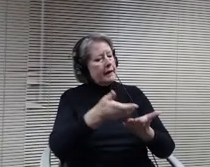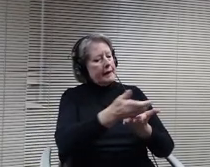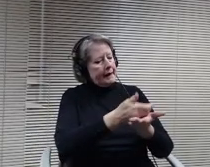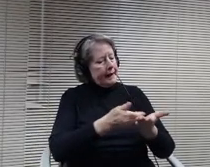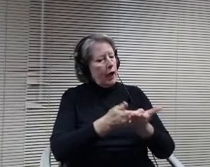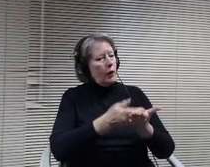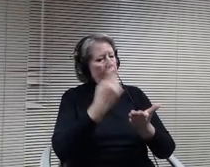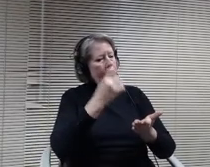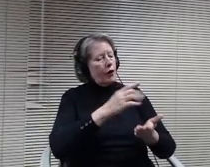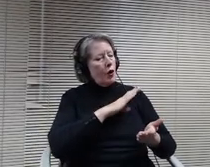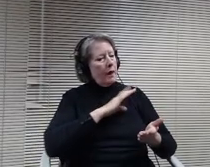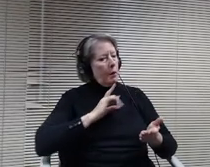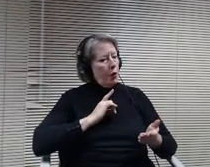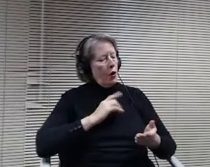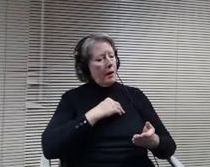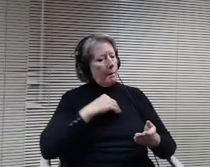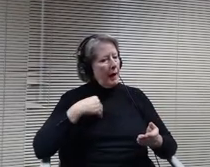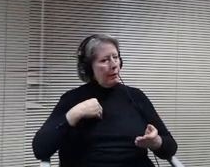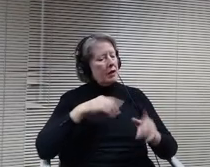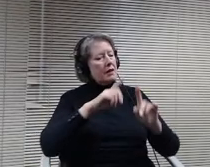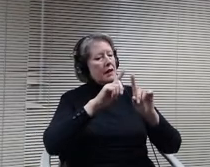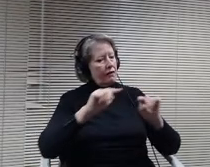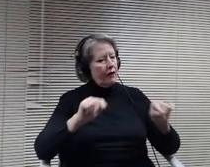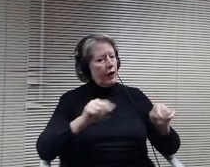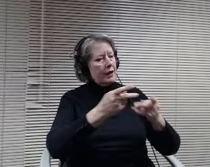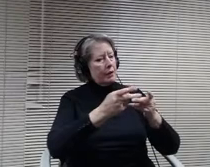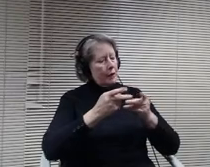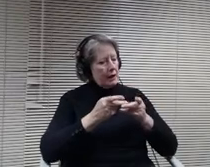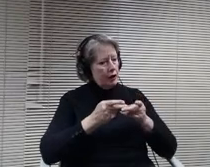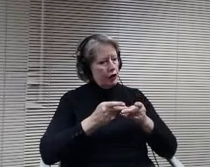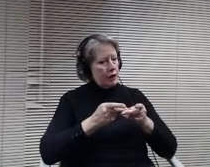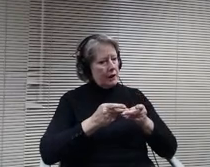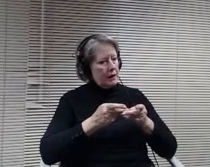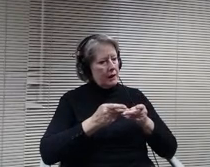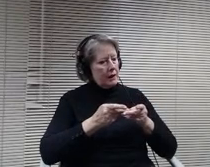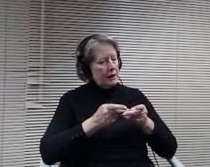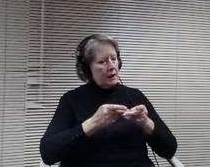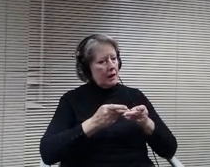board. I would comment that these salaries have not been